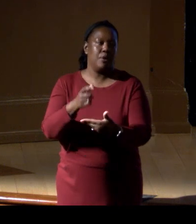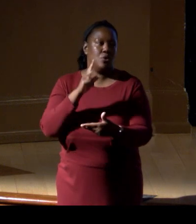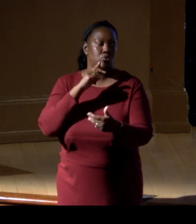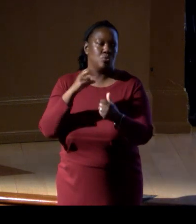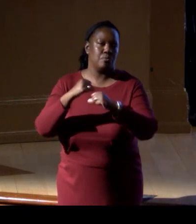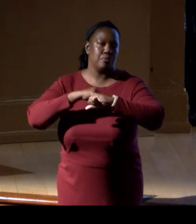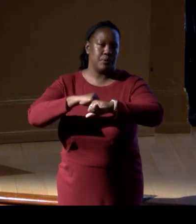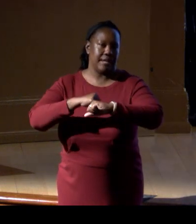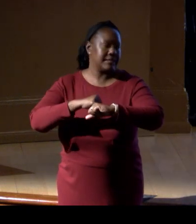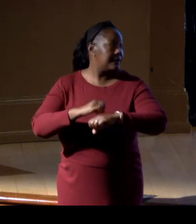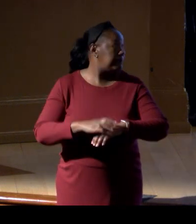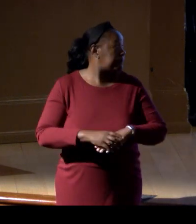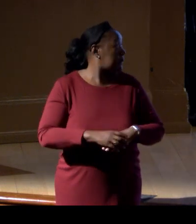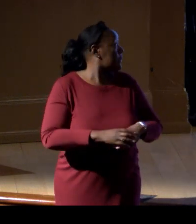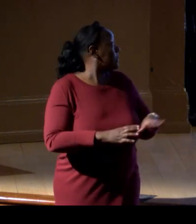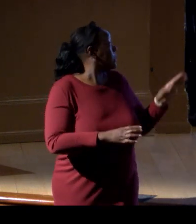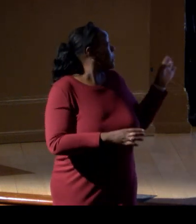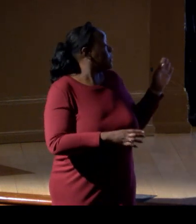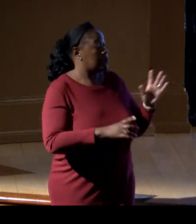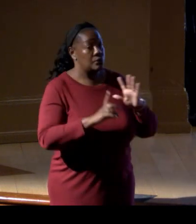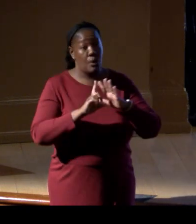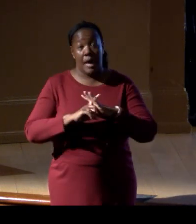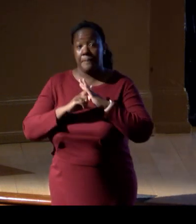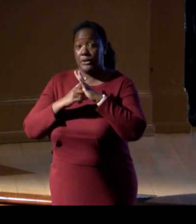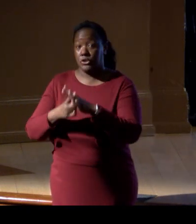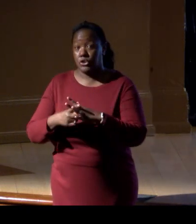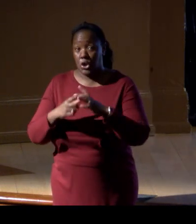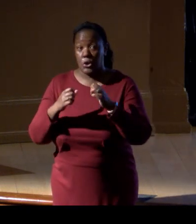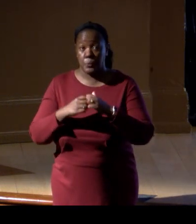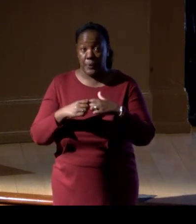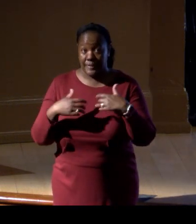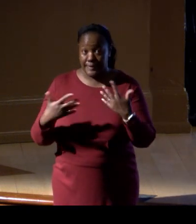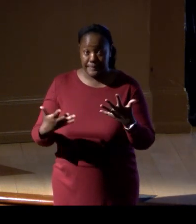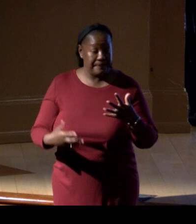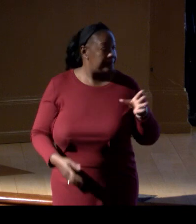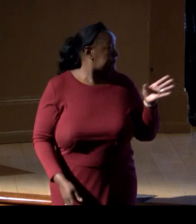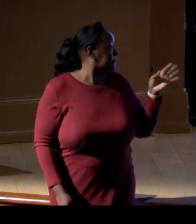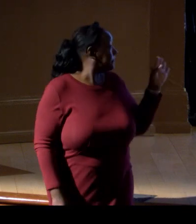So I'm going to start by quoting this wonderful piece,